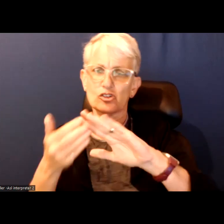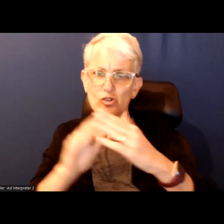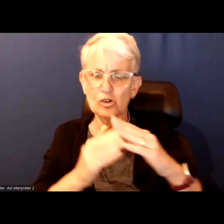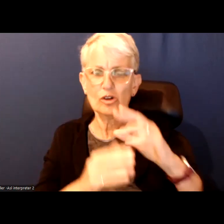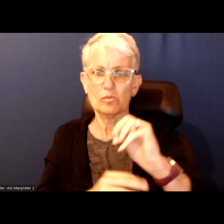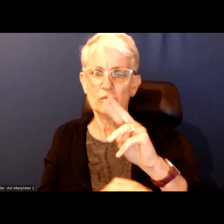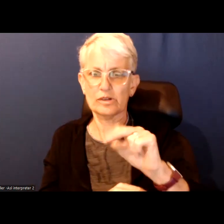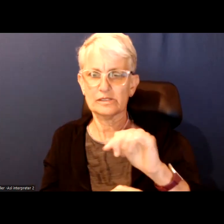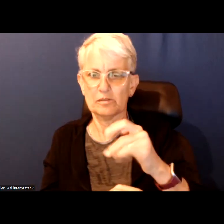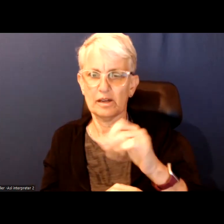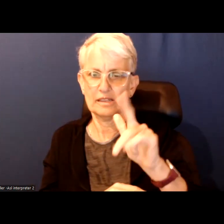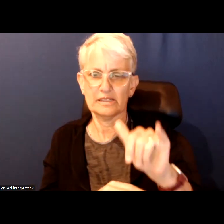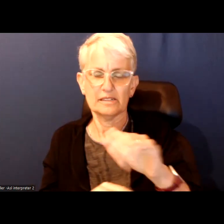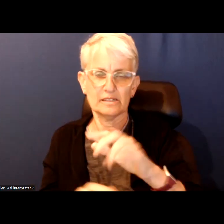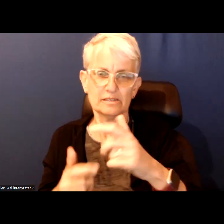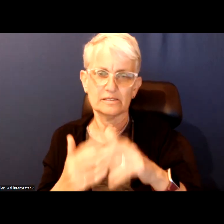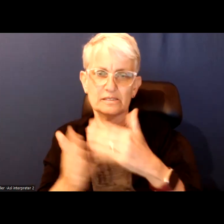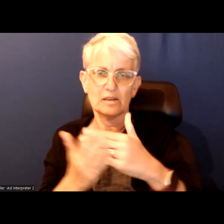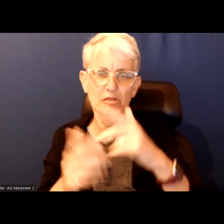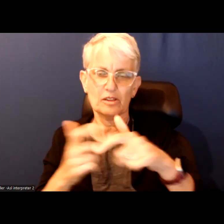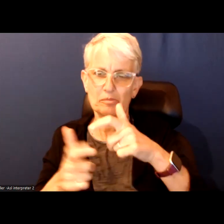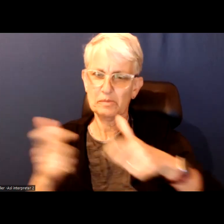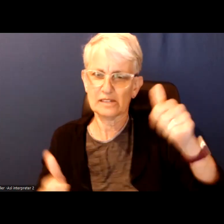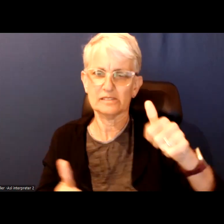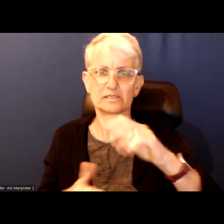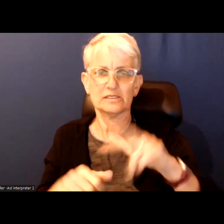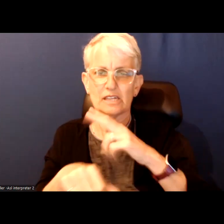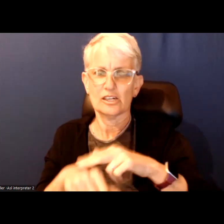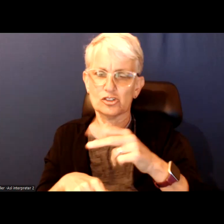in a some of the larger national issues that Jennifer alluded to.